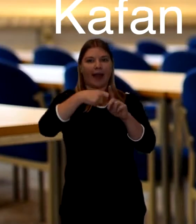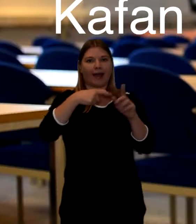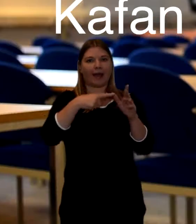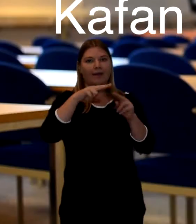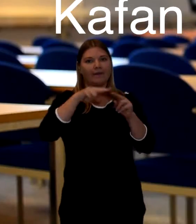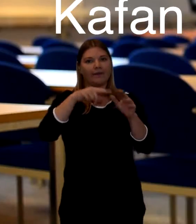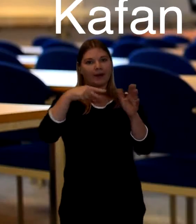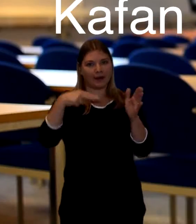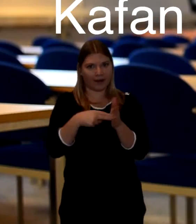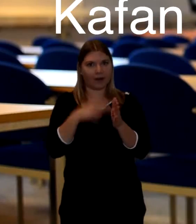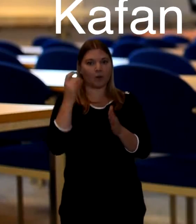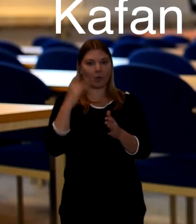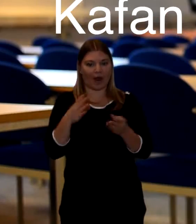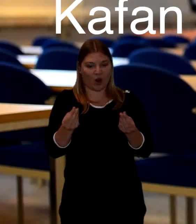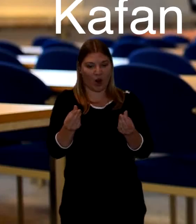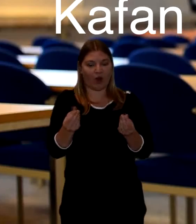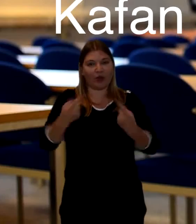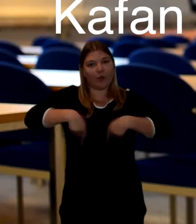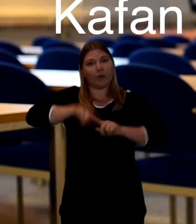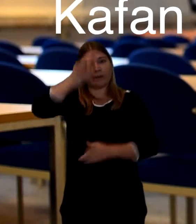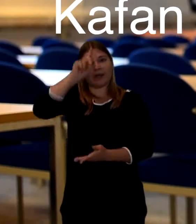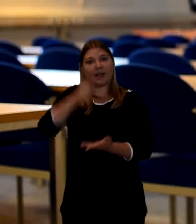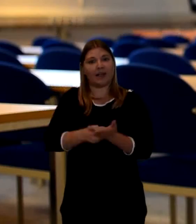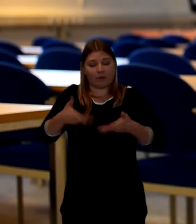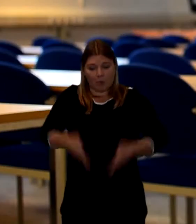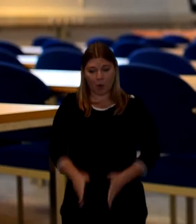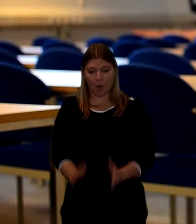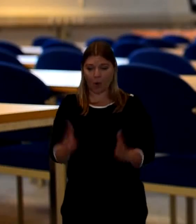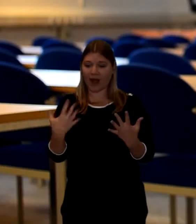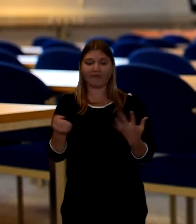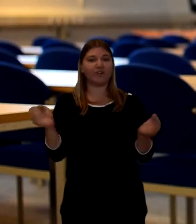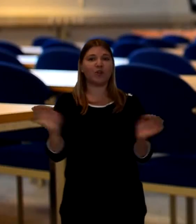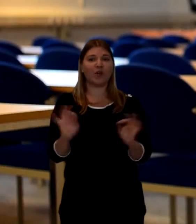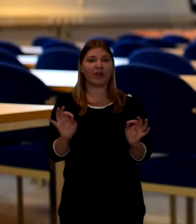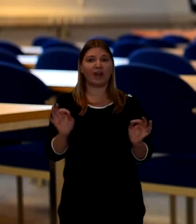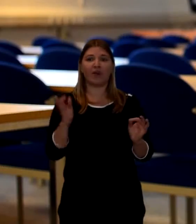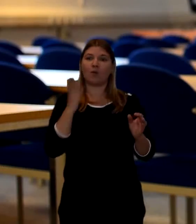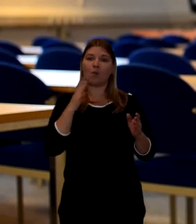We believe that we came to this world with nothing, so we should leave with nothing at all